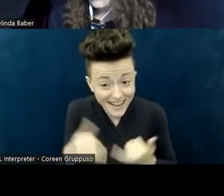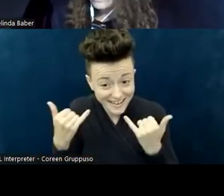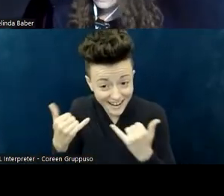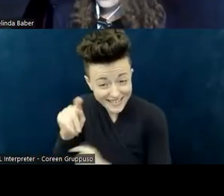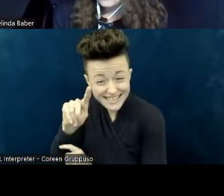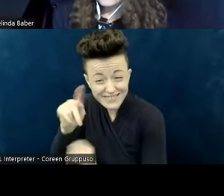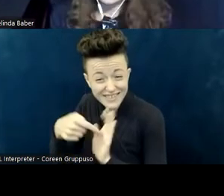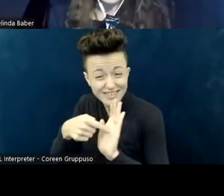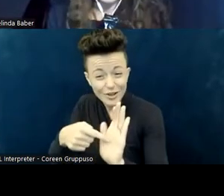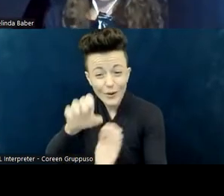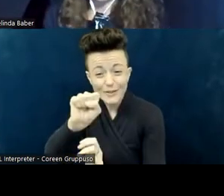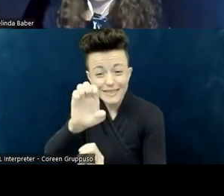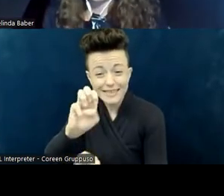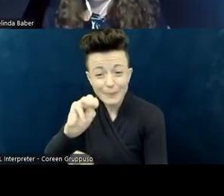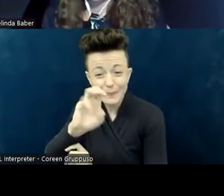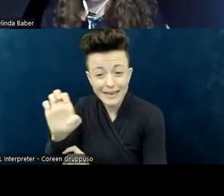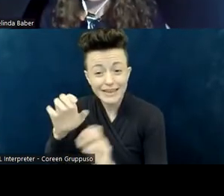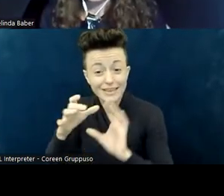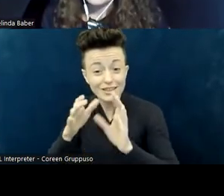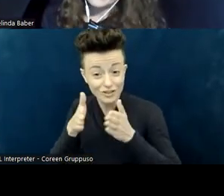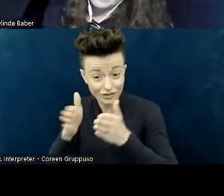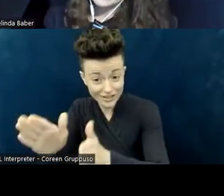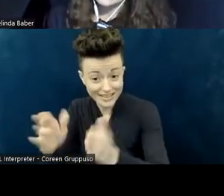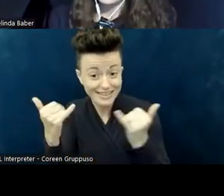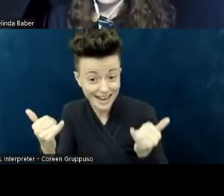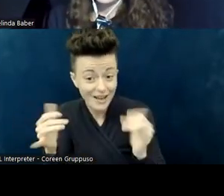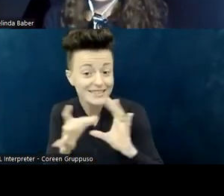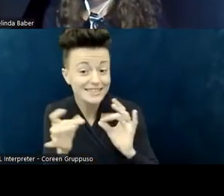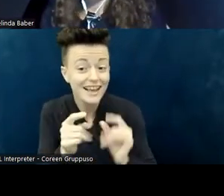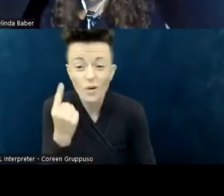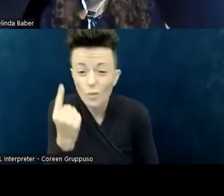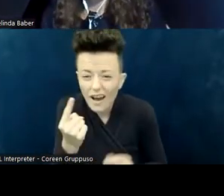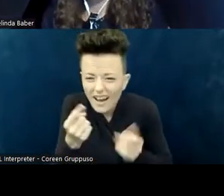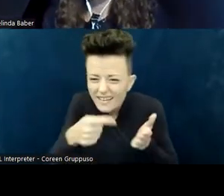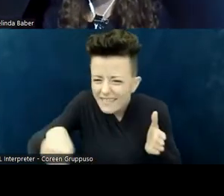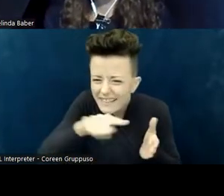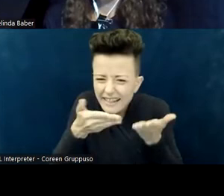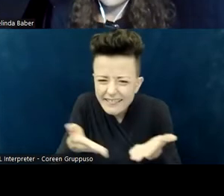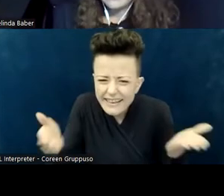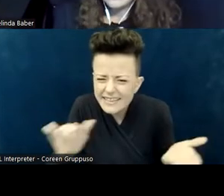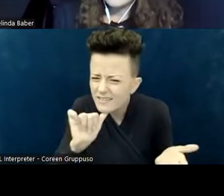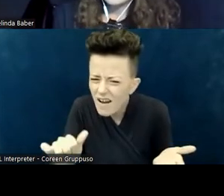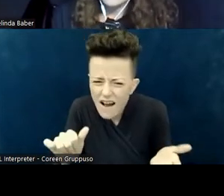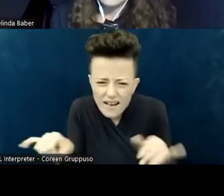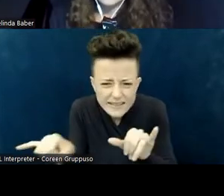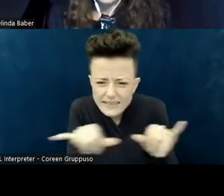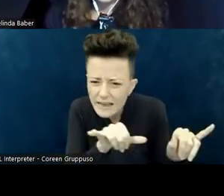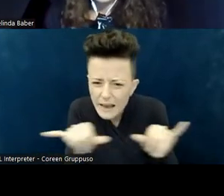"One of these things is not like the others; "one of these things just isn't the same. "One of these things is not like the others;